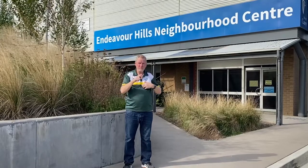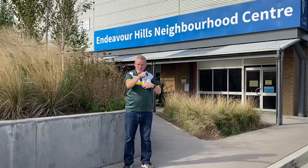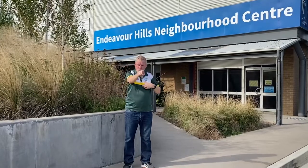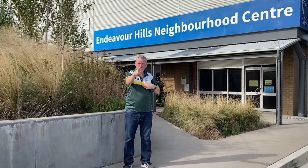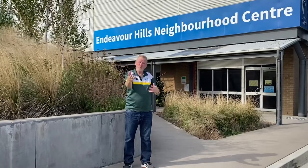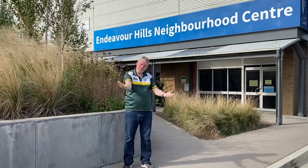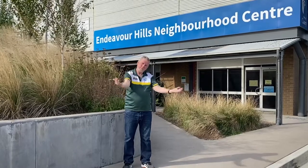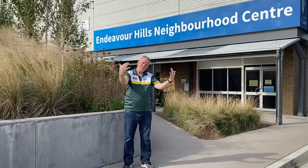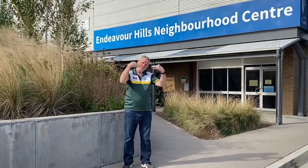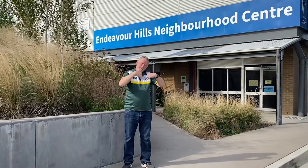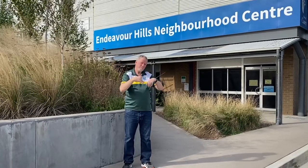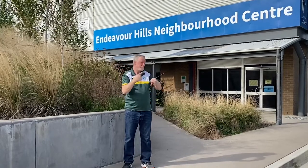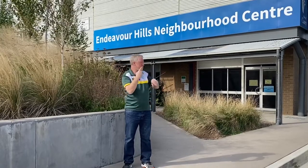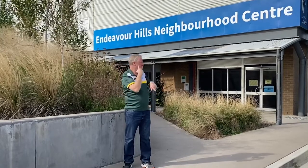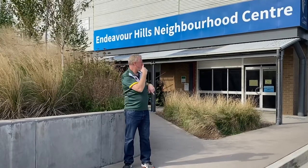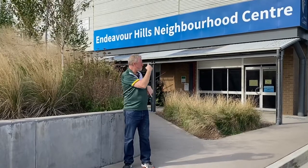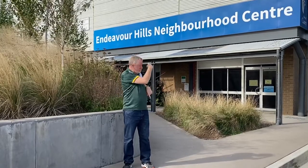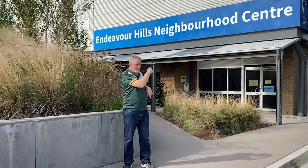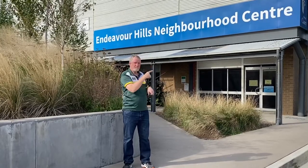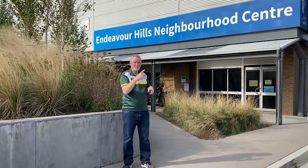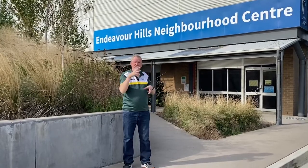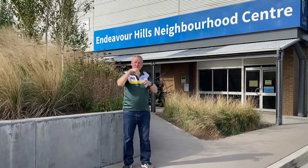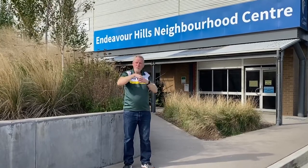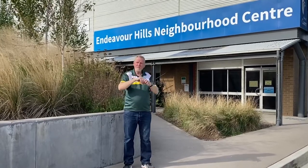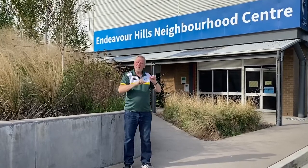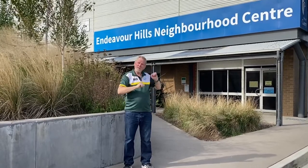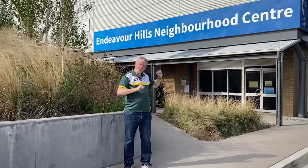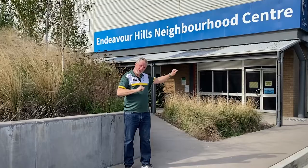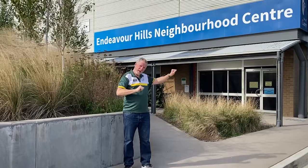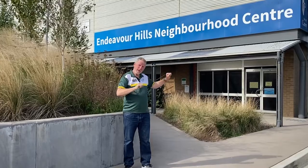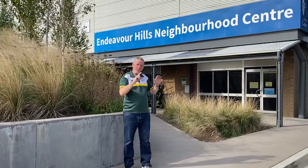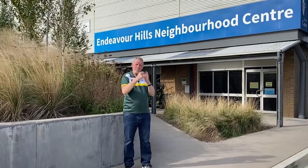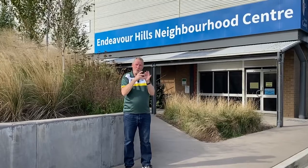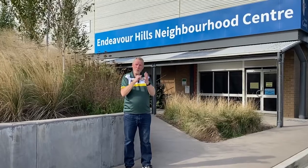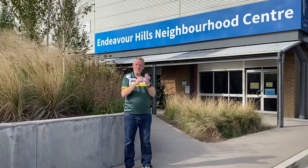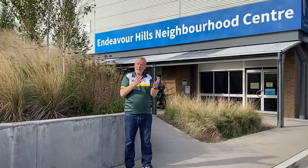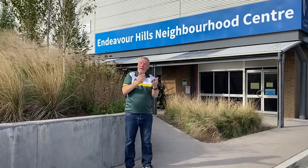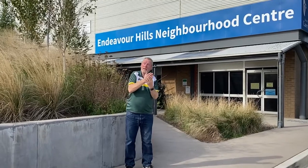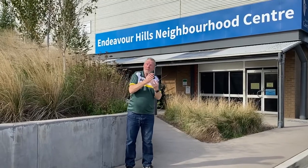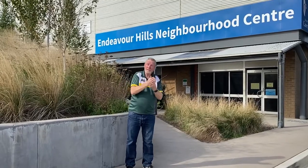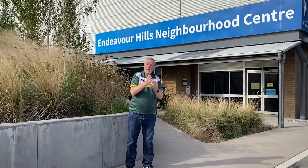Come on down here to Endeavour Hills and get involved in their accessible programs,